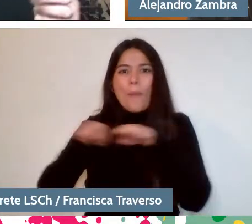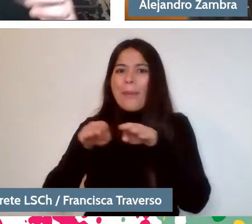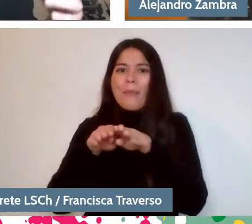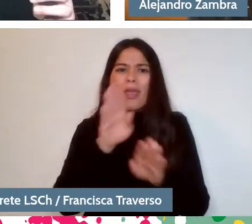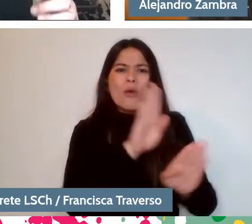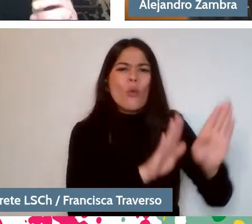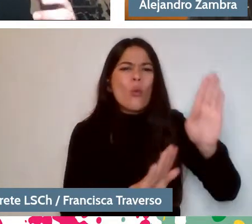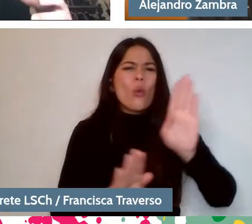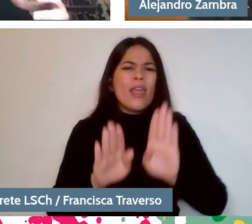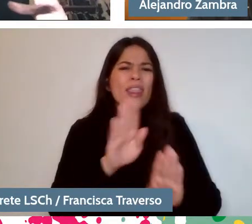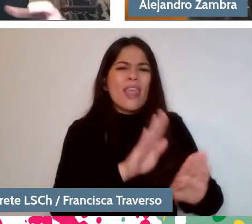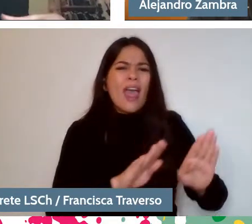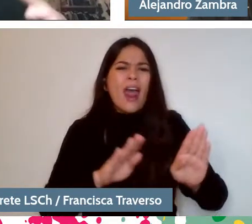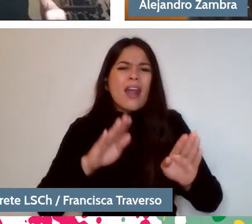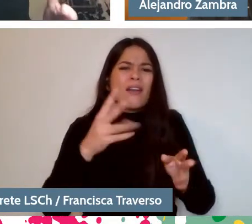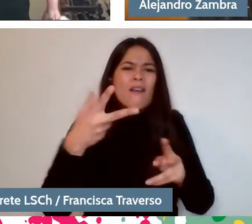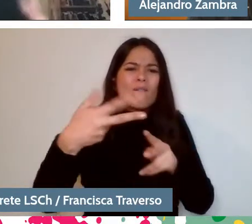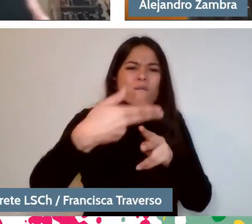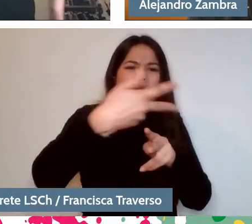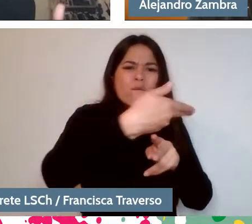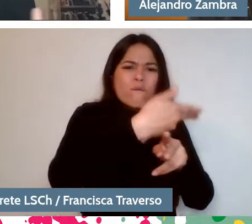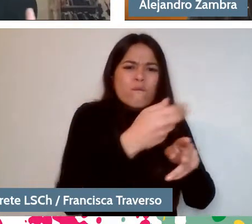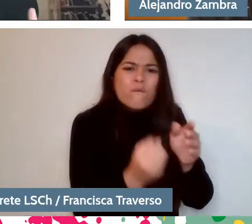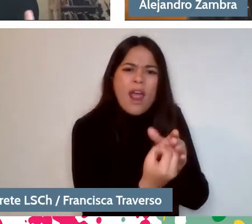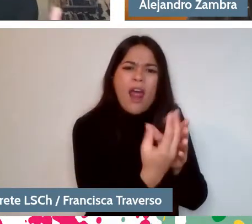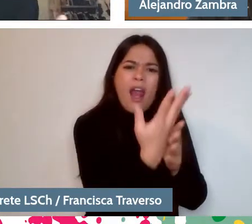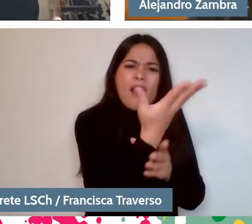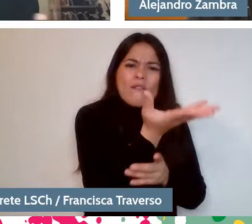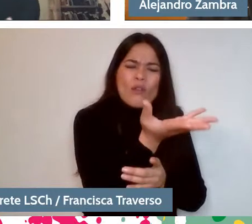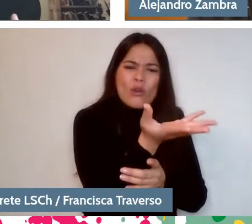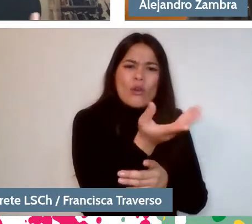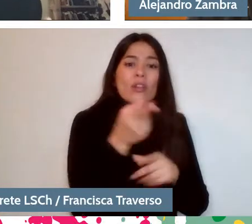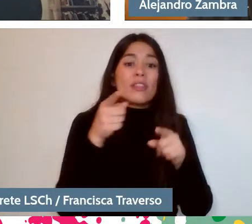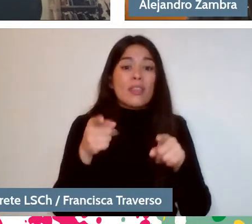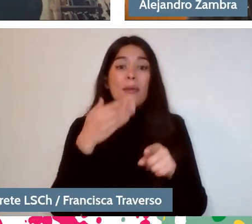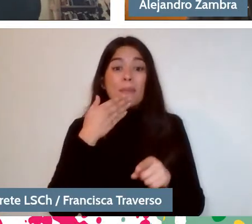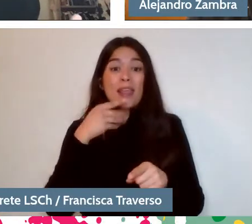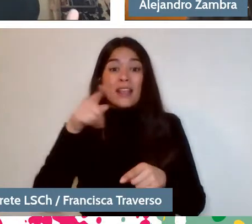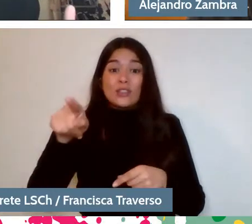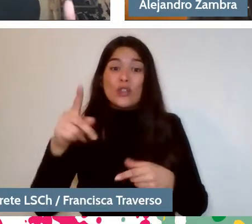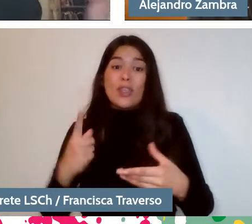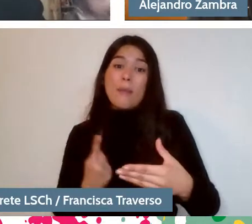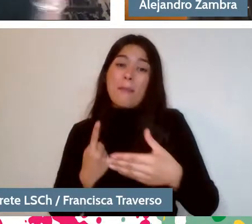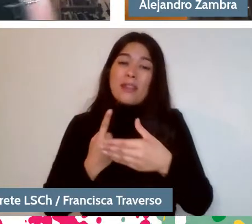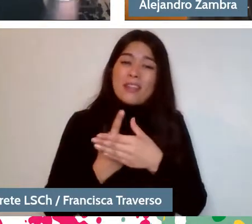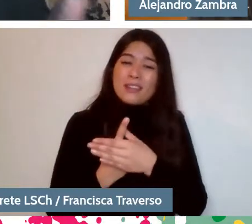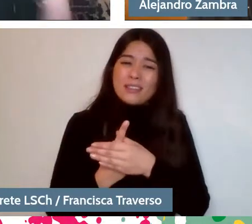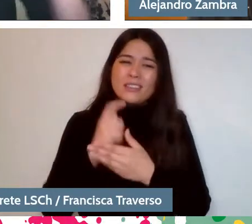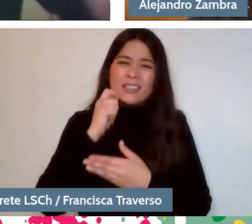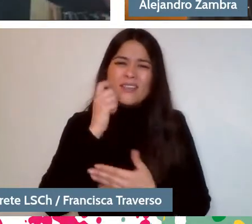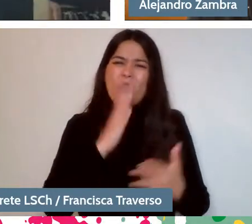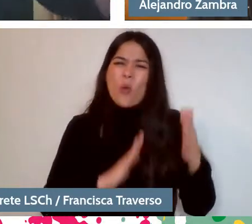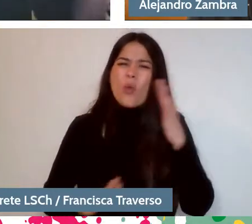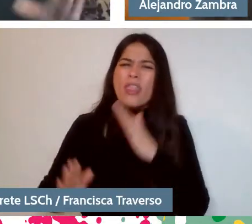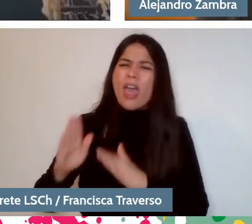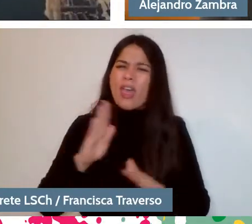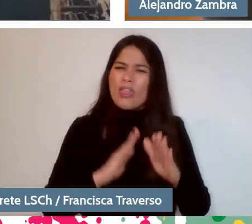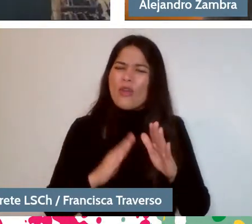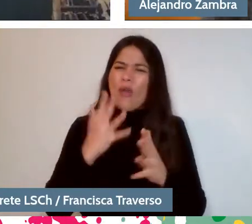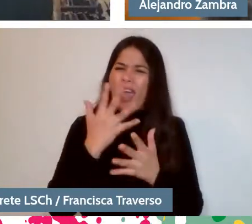If that desire to belong is also a desire to care and take care of oneself. If there is a little bridge between those two ideas for you.